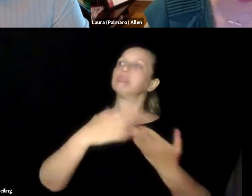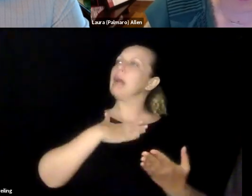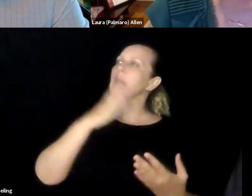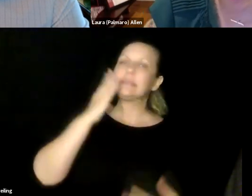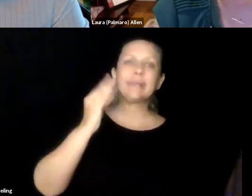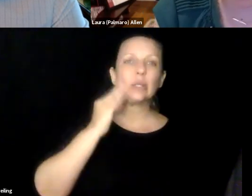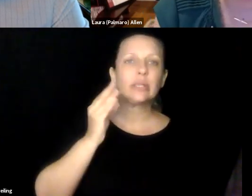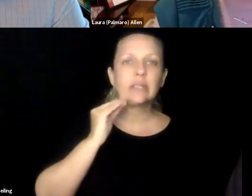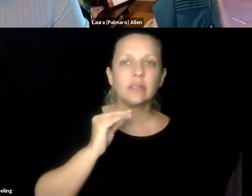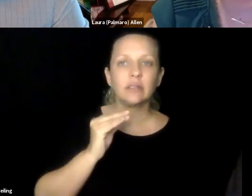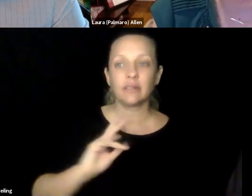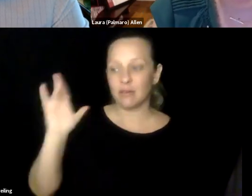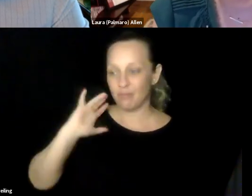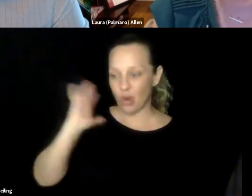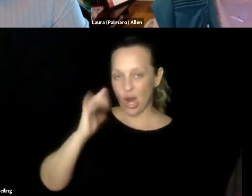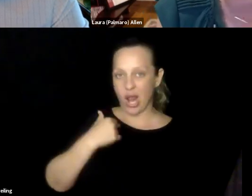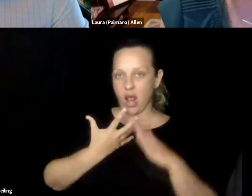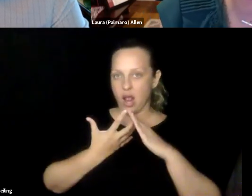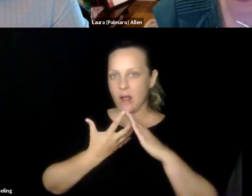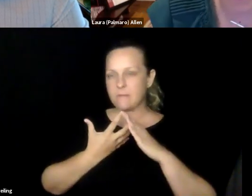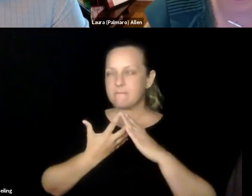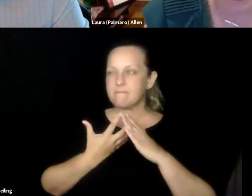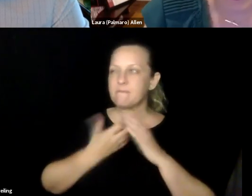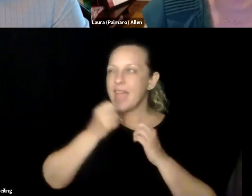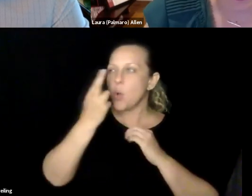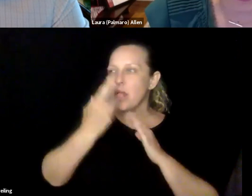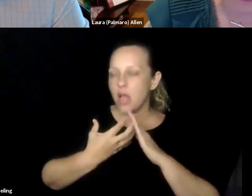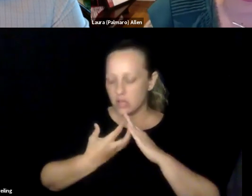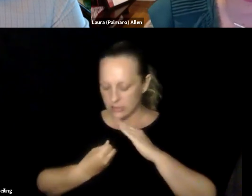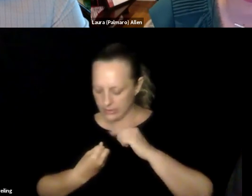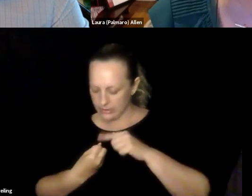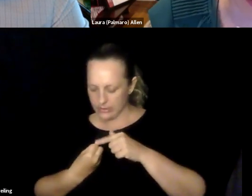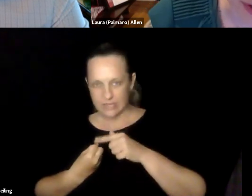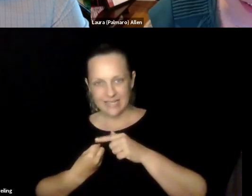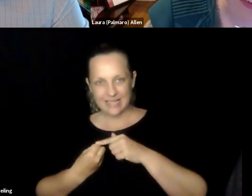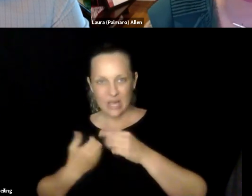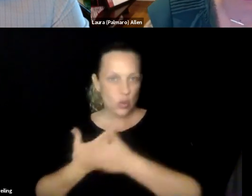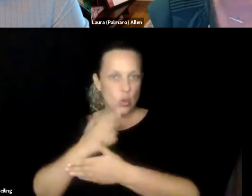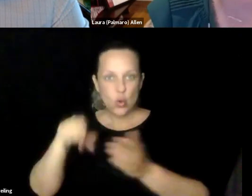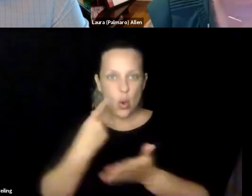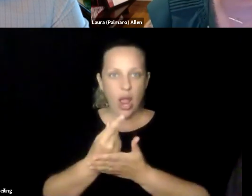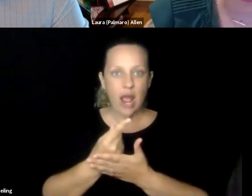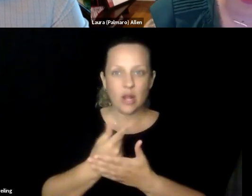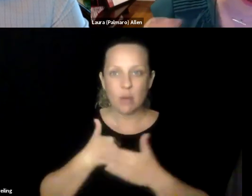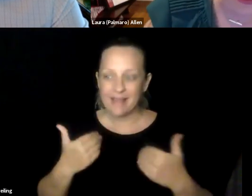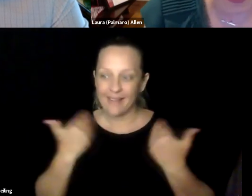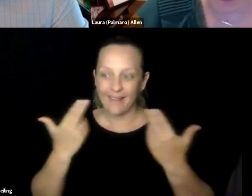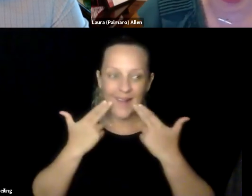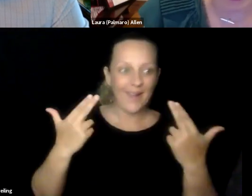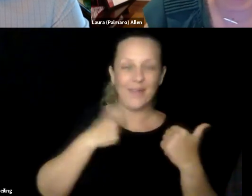realized exactly how much value I could actually add by being open and talking about my experiences. Whereas prior roles I didn't know,